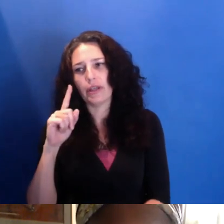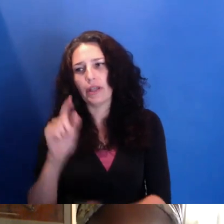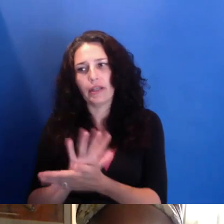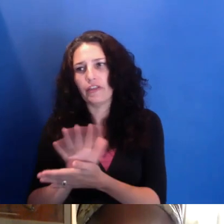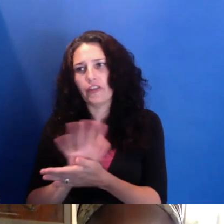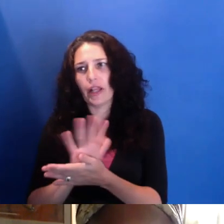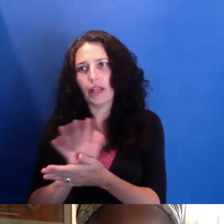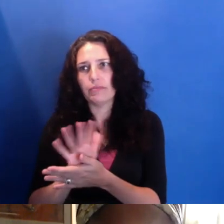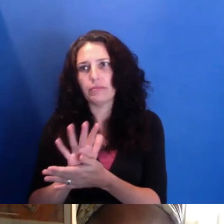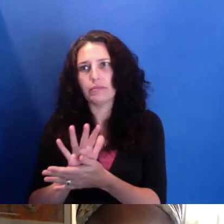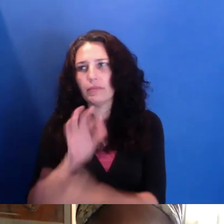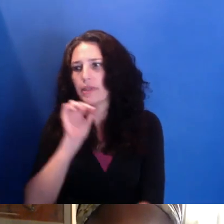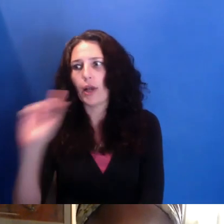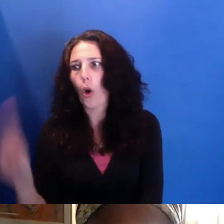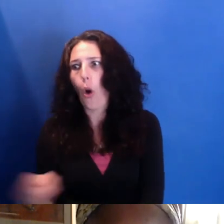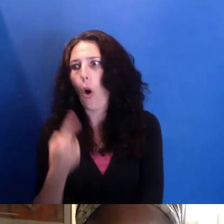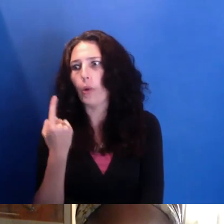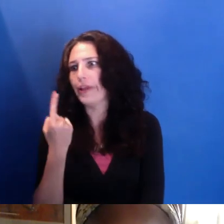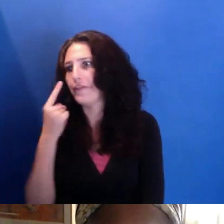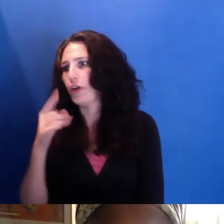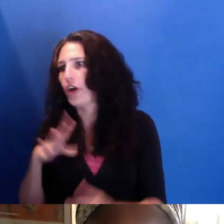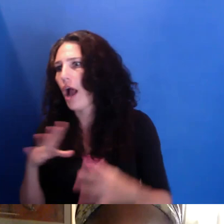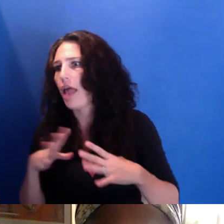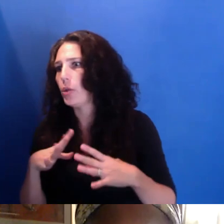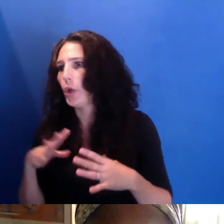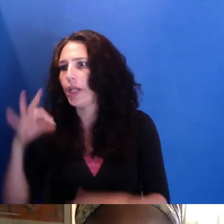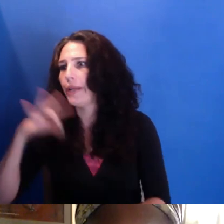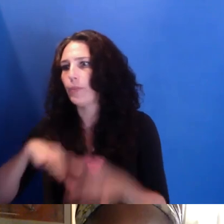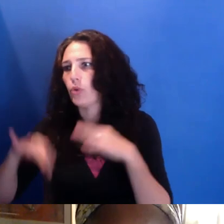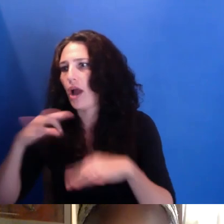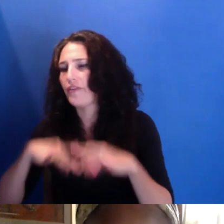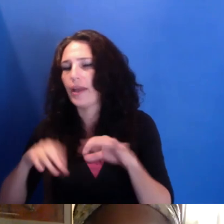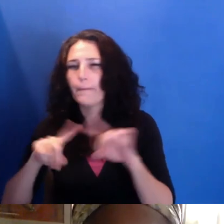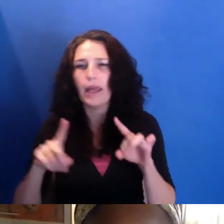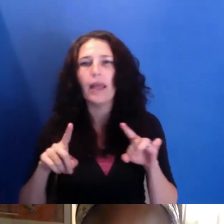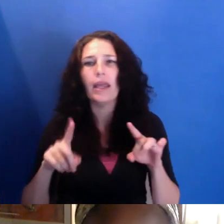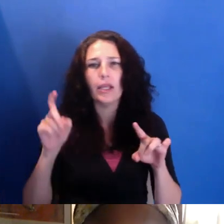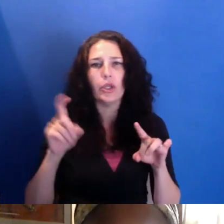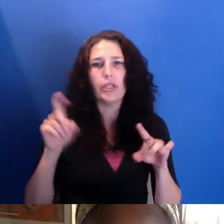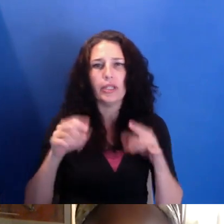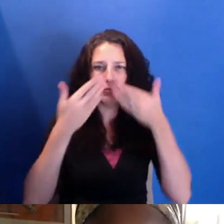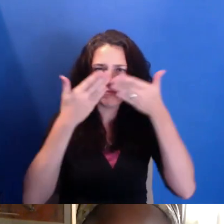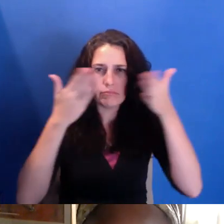it's important to sort of situate cinema in a broader context in the academy.